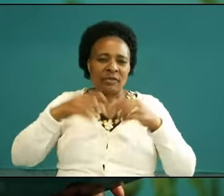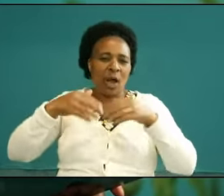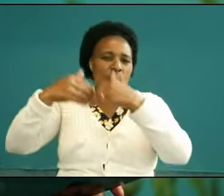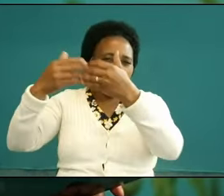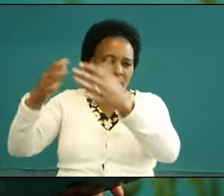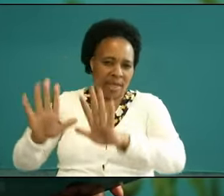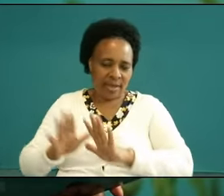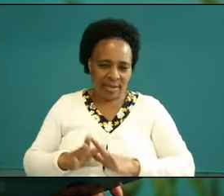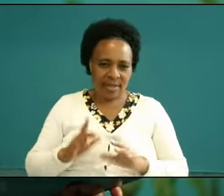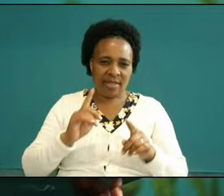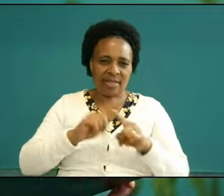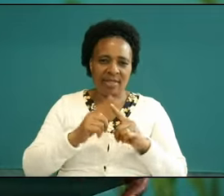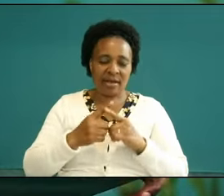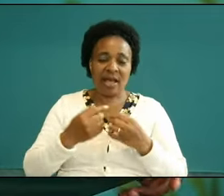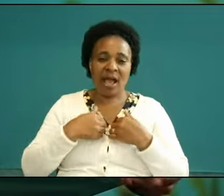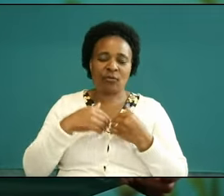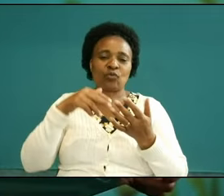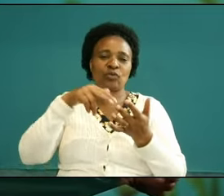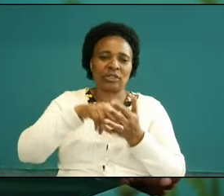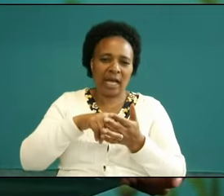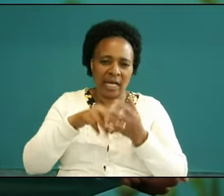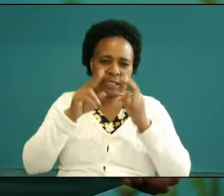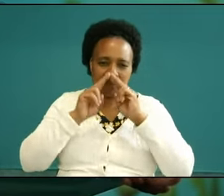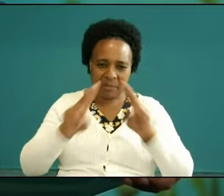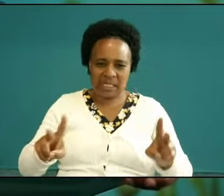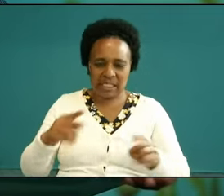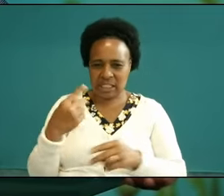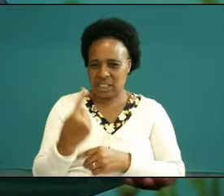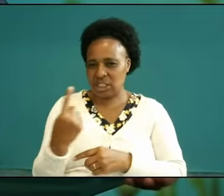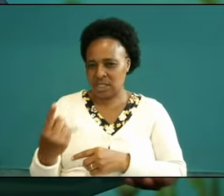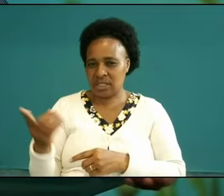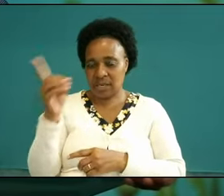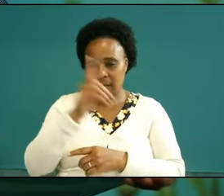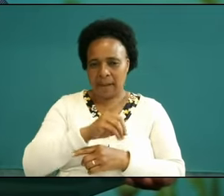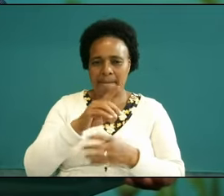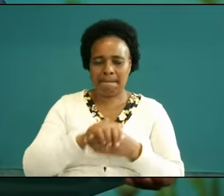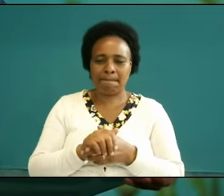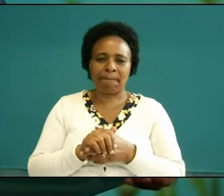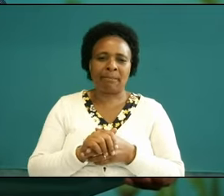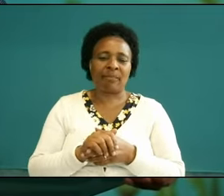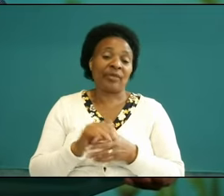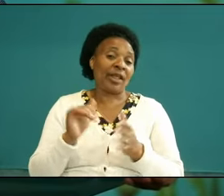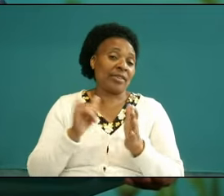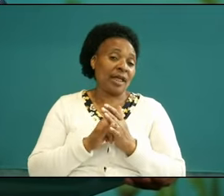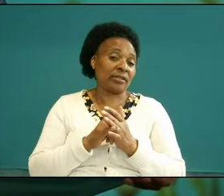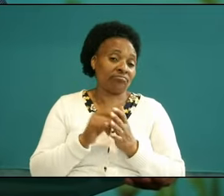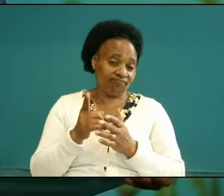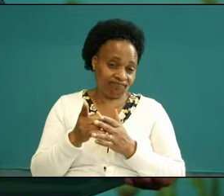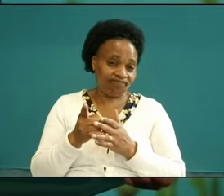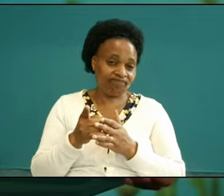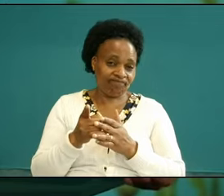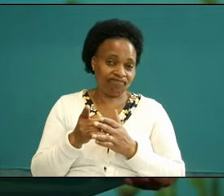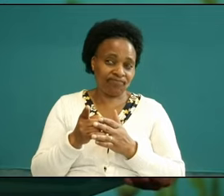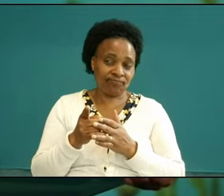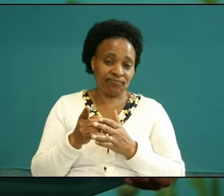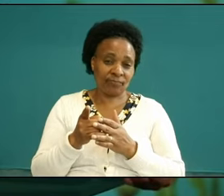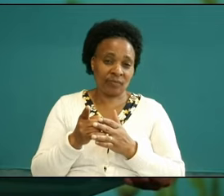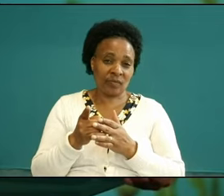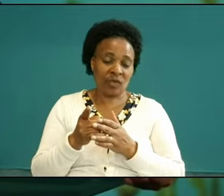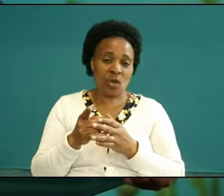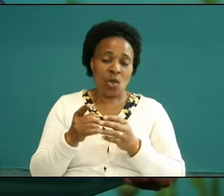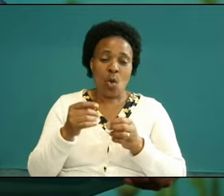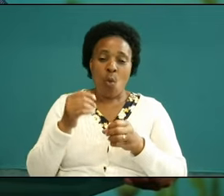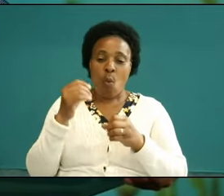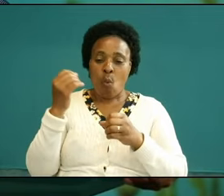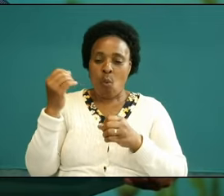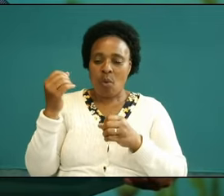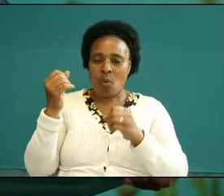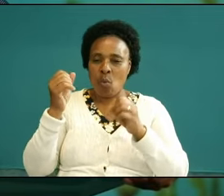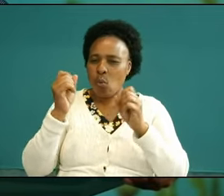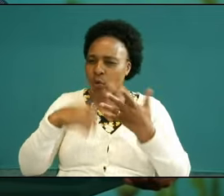have peace and strength for every single day that weapon is prayer is somebody with me